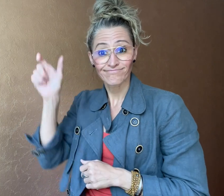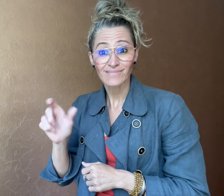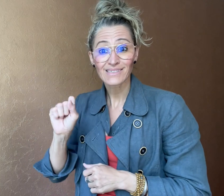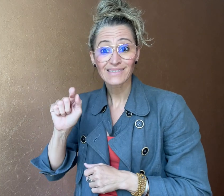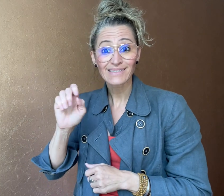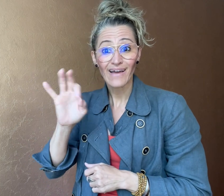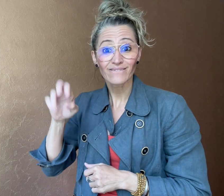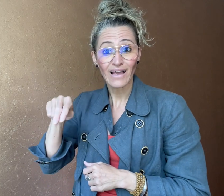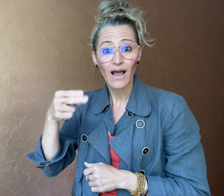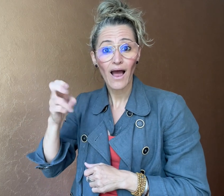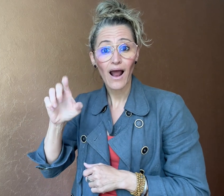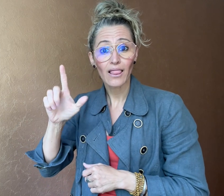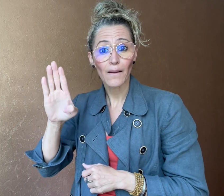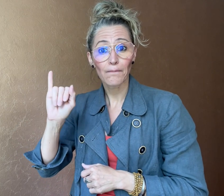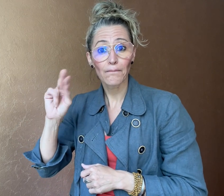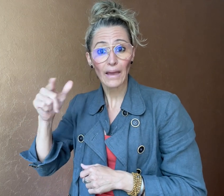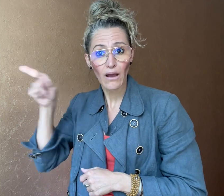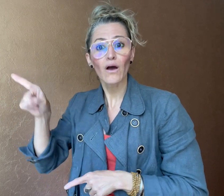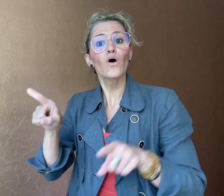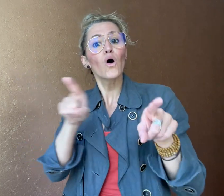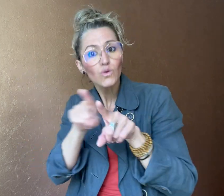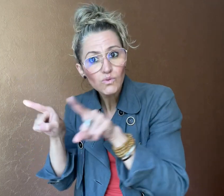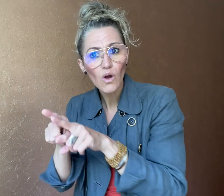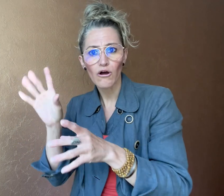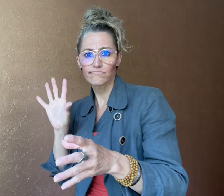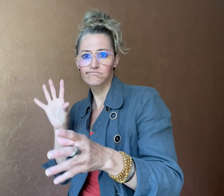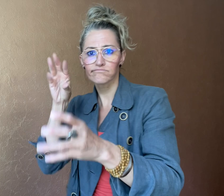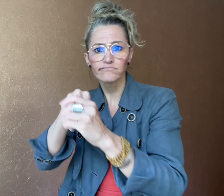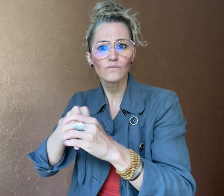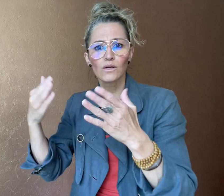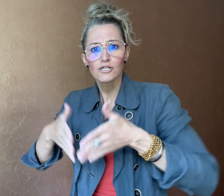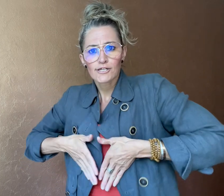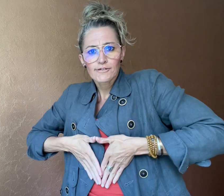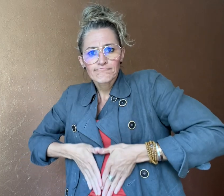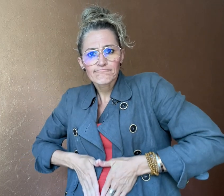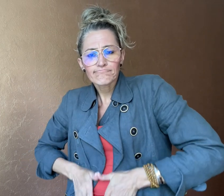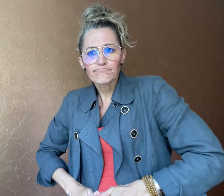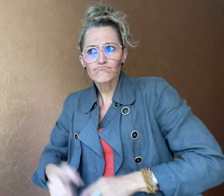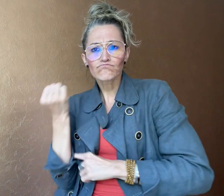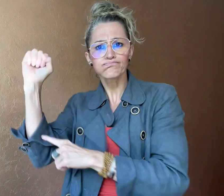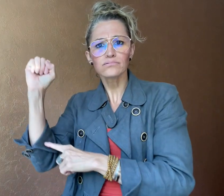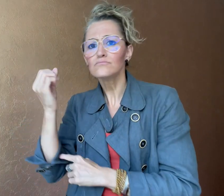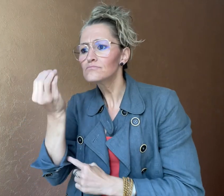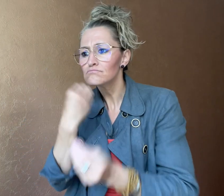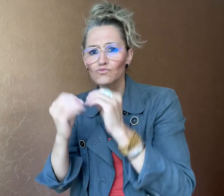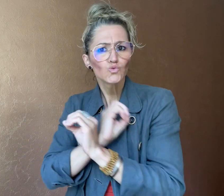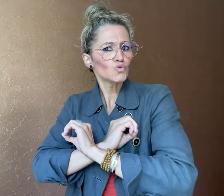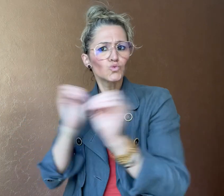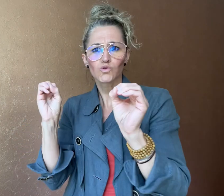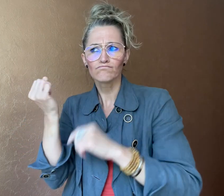Helbing also participated in a hunger strike in 2021